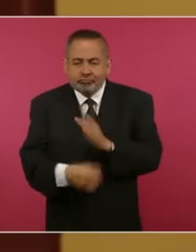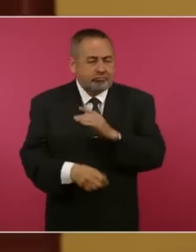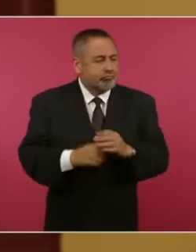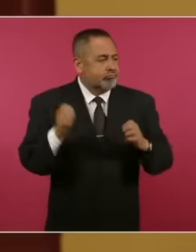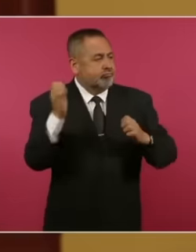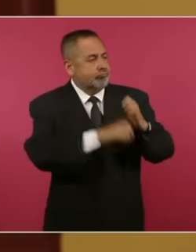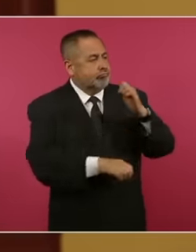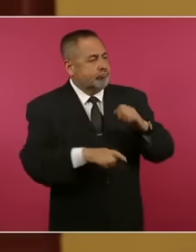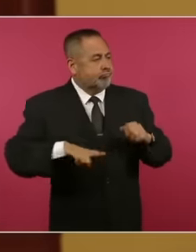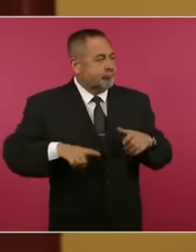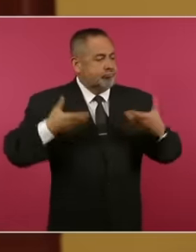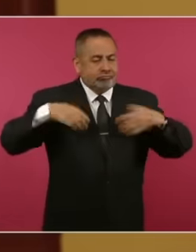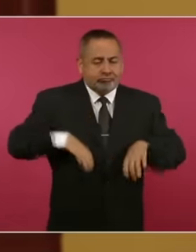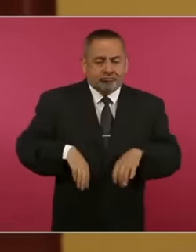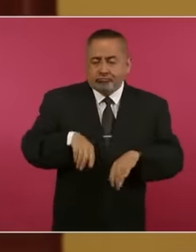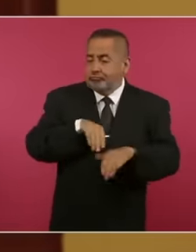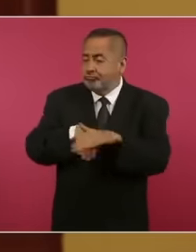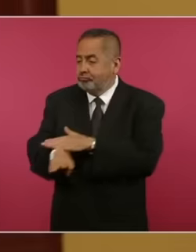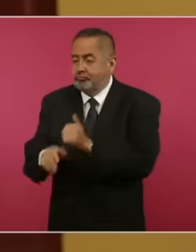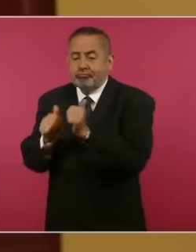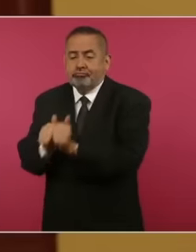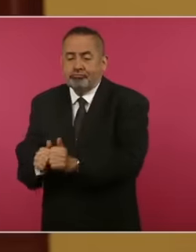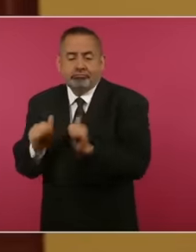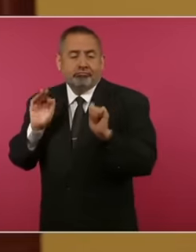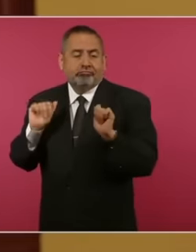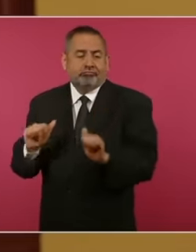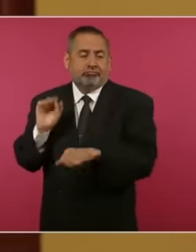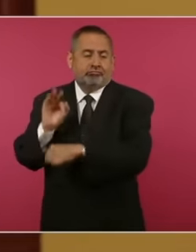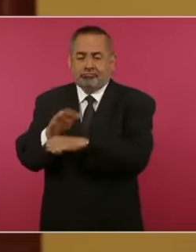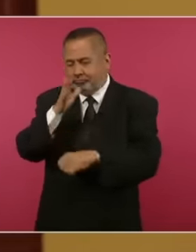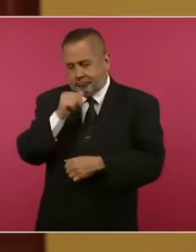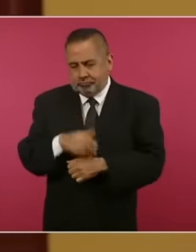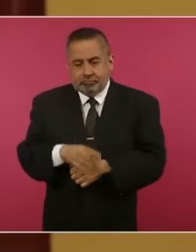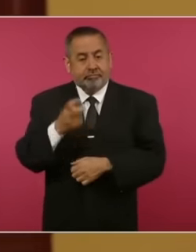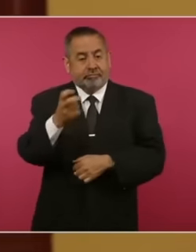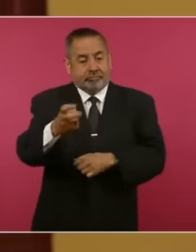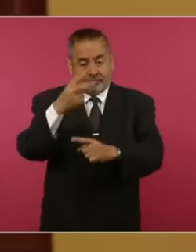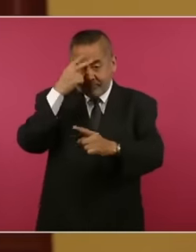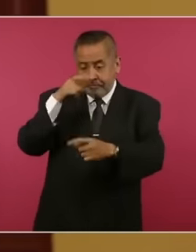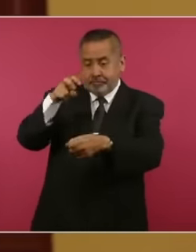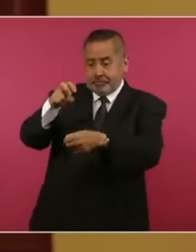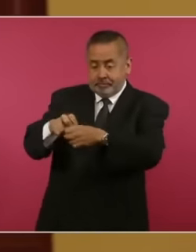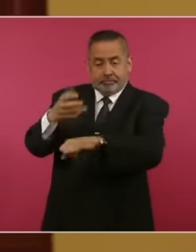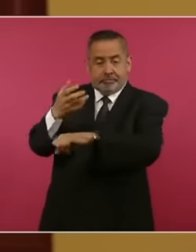and commercial embezzlement Austin stated what happened at the Mexican embassy in Ecuador It is a warning to